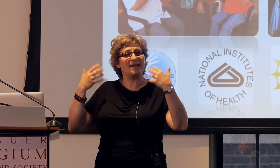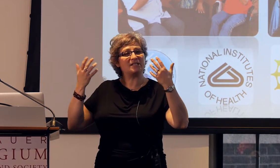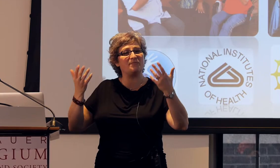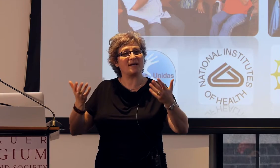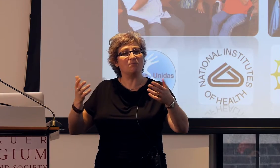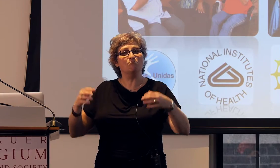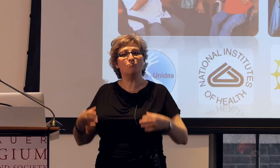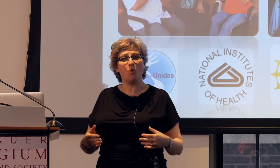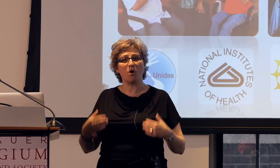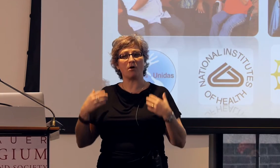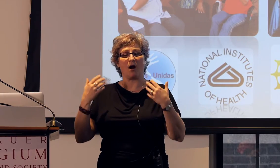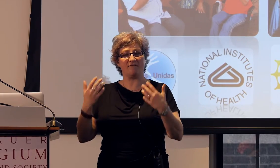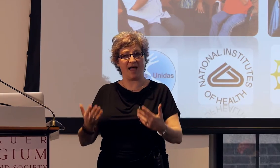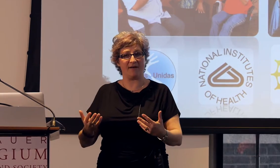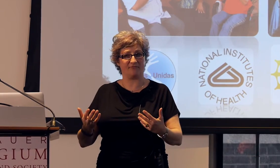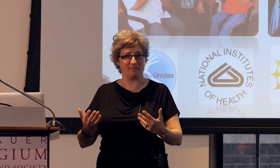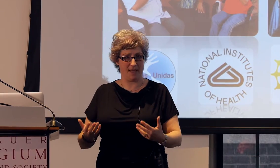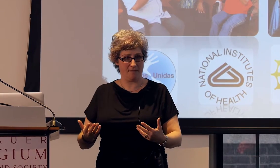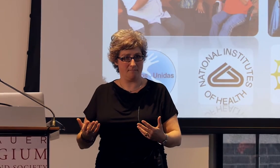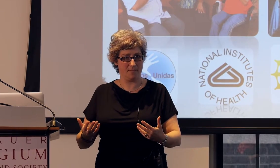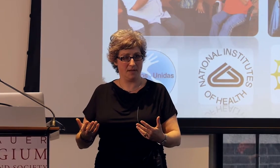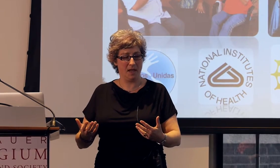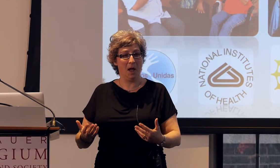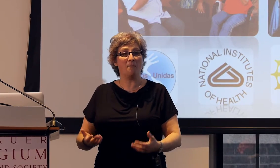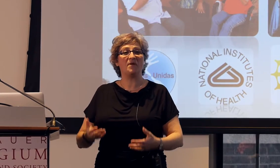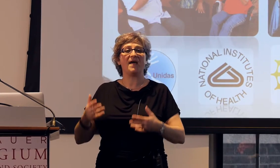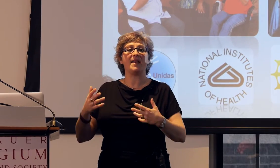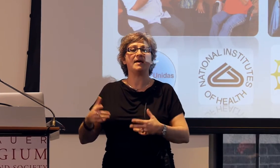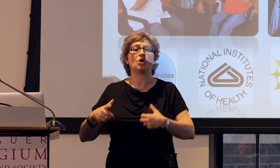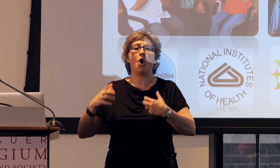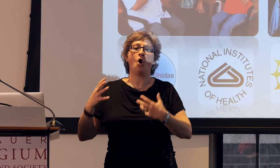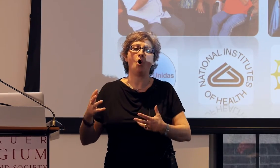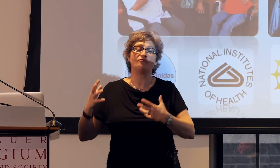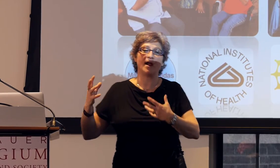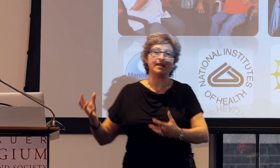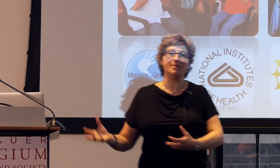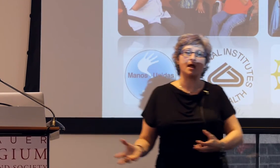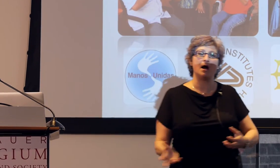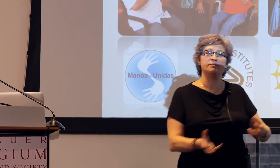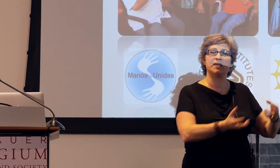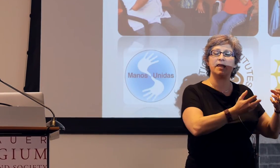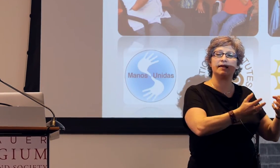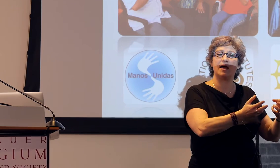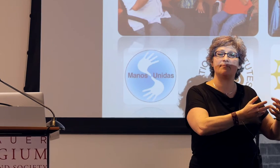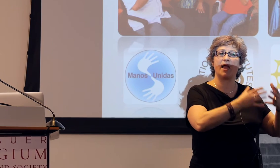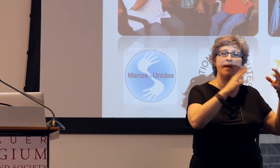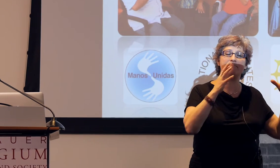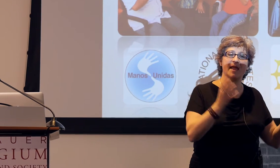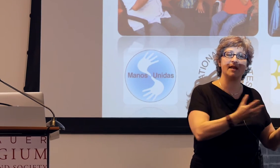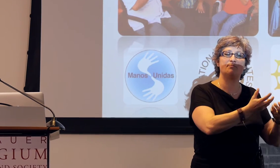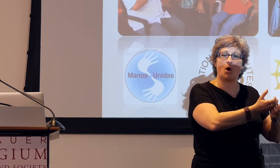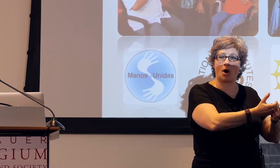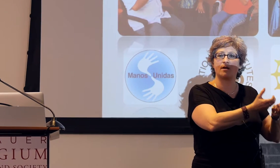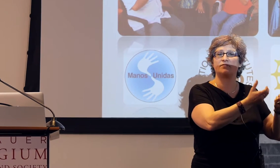so you might expect more of that from them. But that has already become taken up and made part